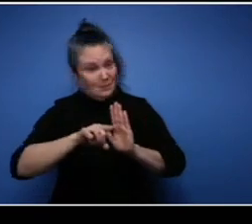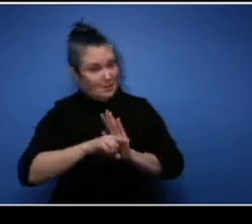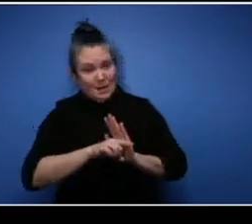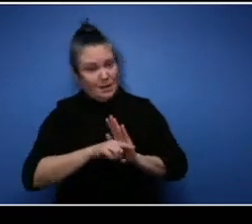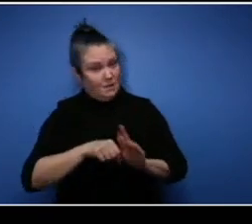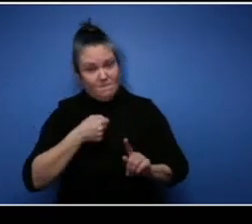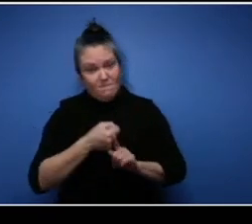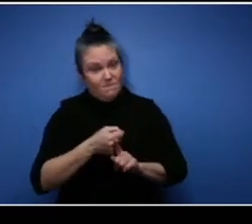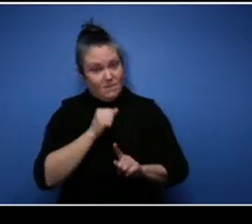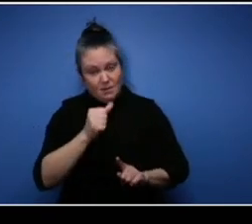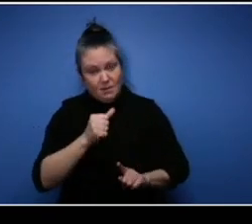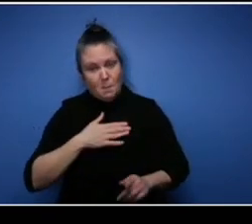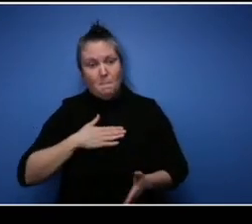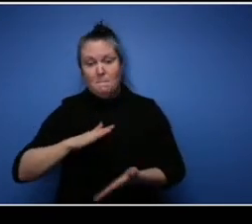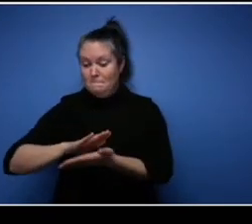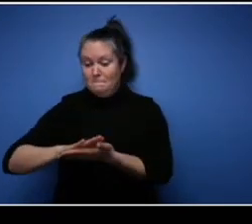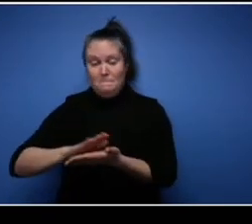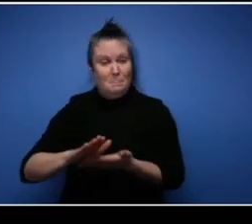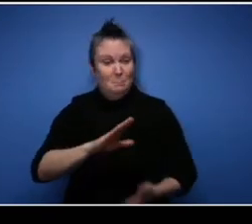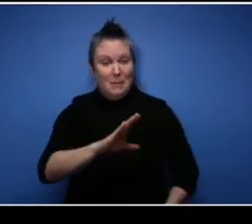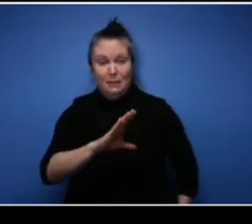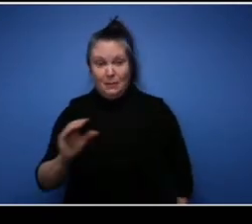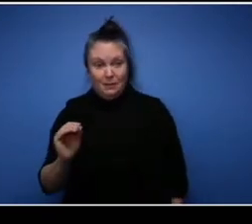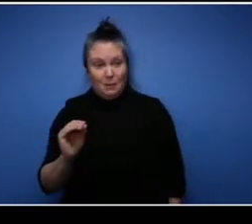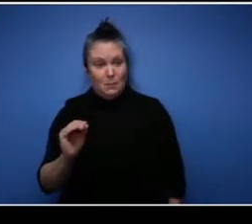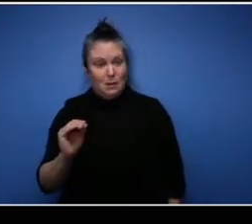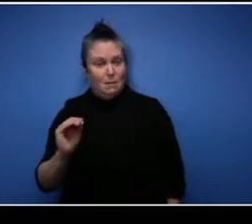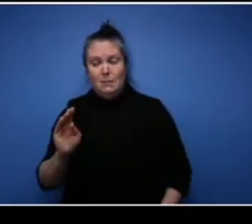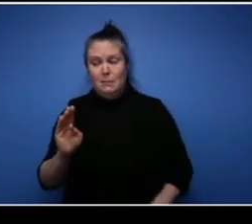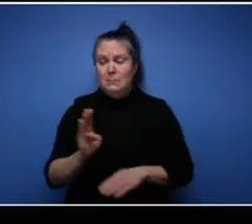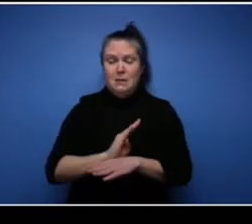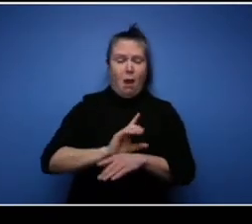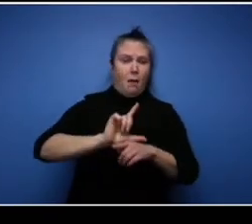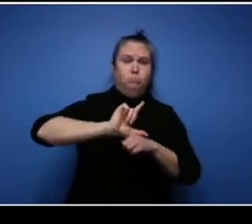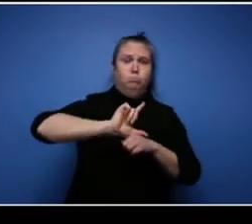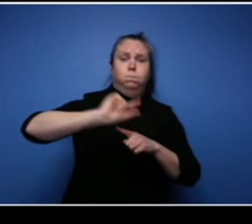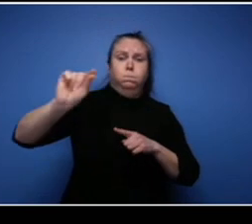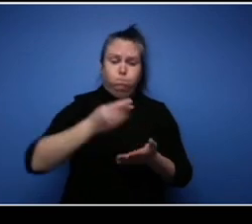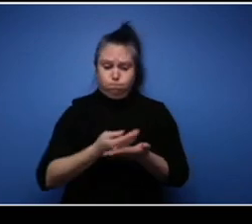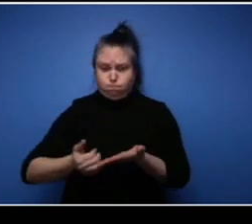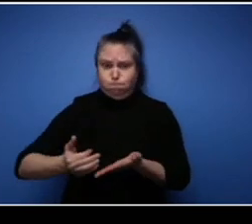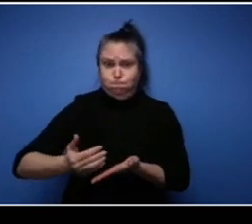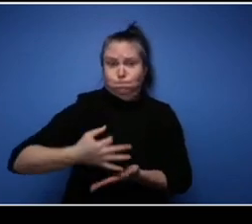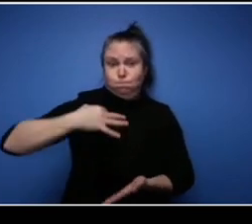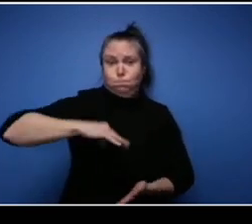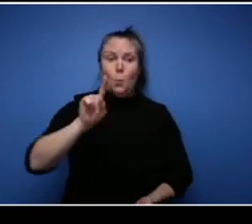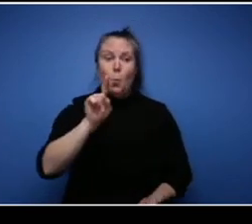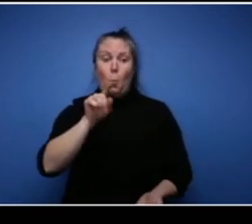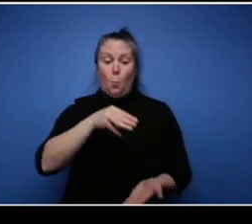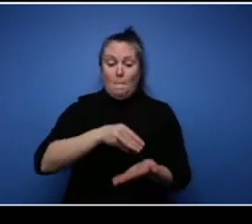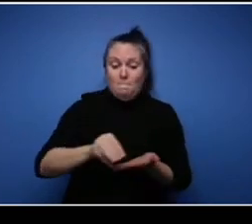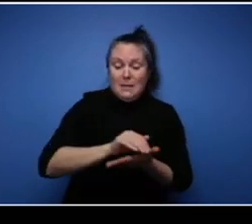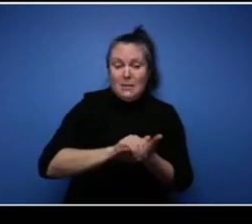my cleaning company like skyrocketed where I made one million dollars in 2021. Like I